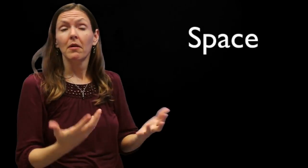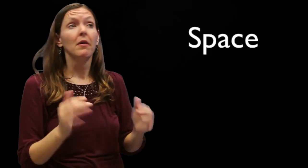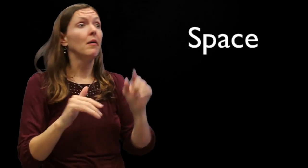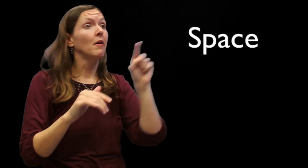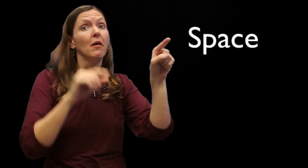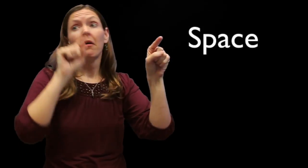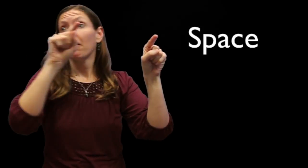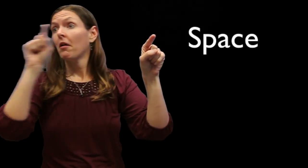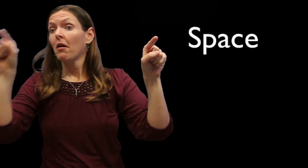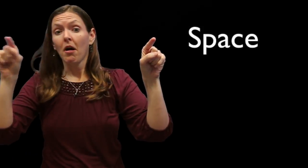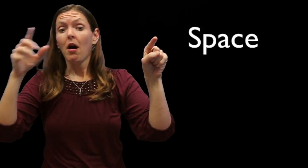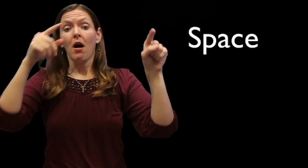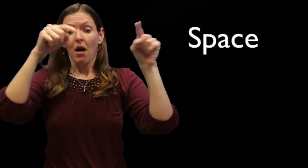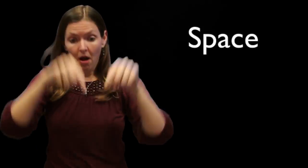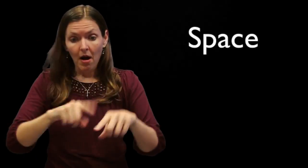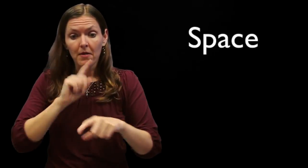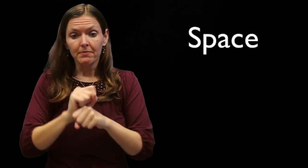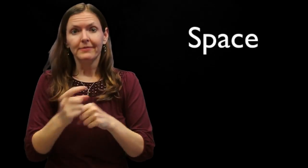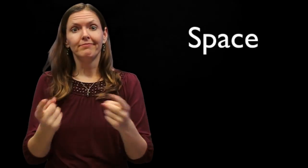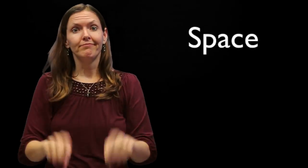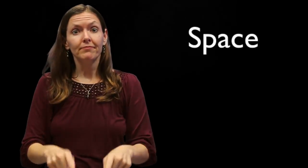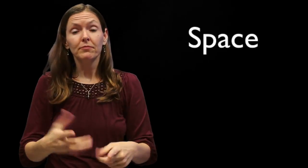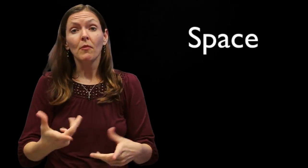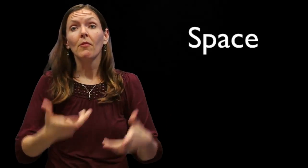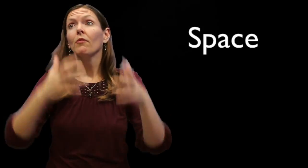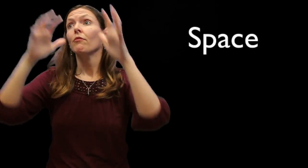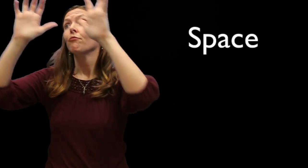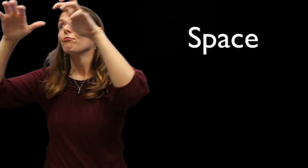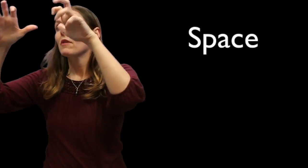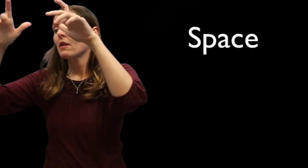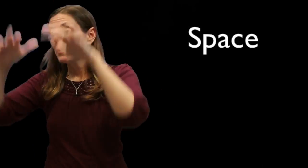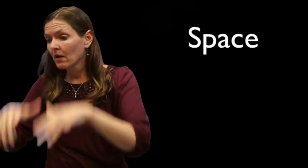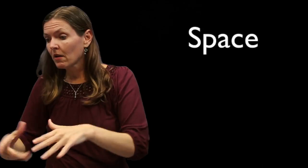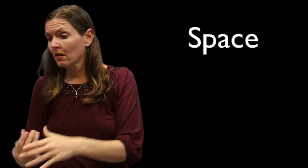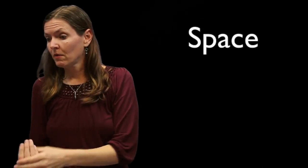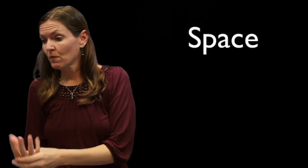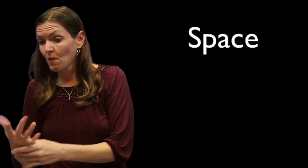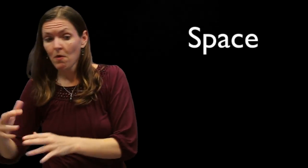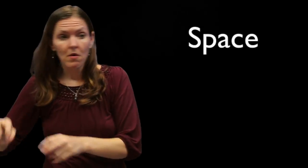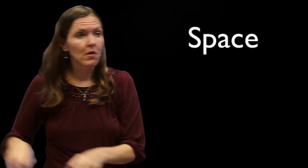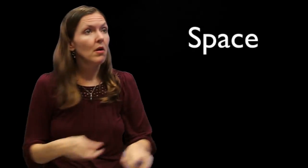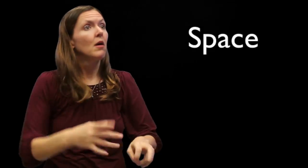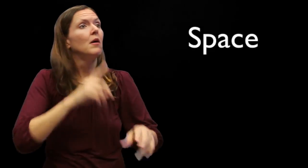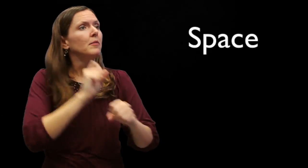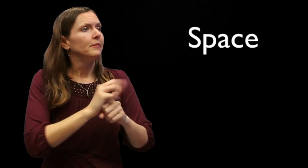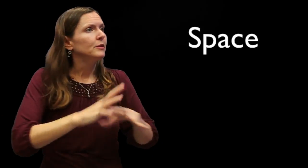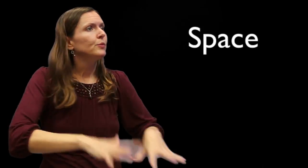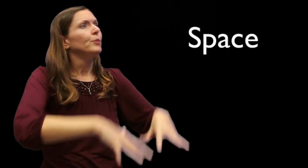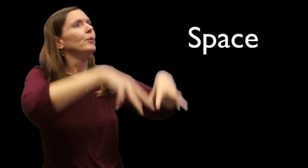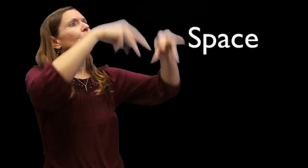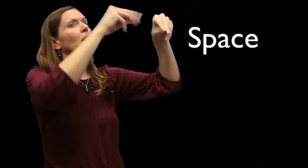or using the upper space in front of you to show the impact it has on the space below you, such as the water cycle, with precipitation (top right), condensation (bottom horizon) and evaporation (from